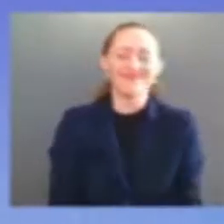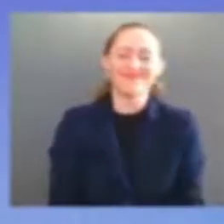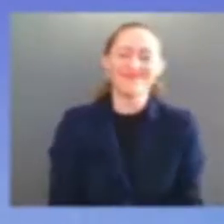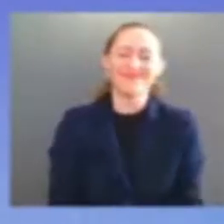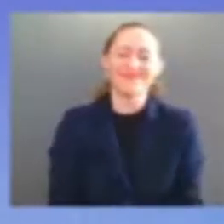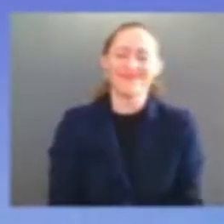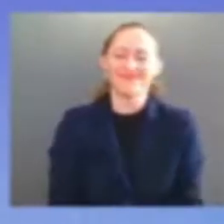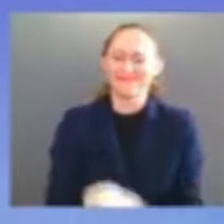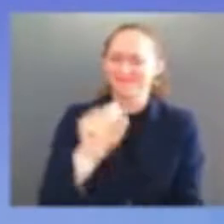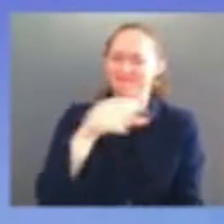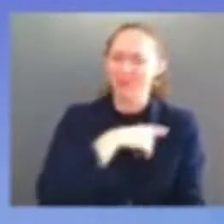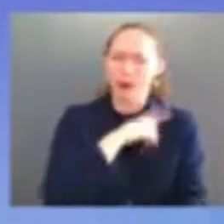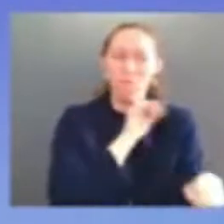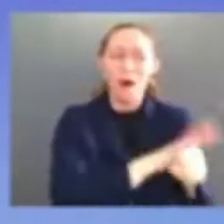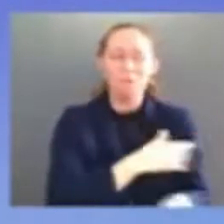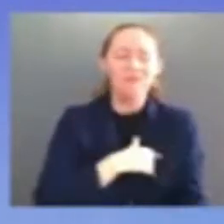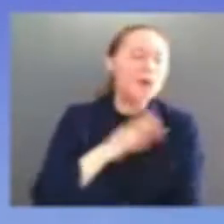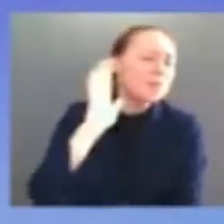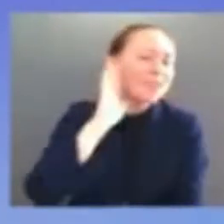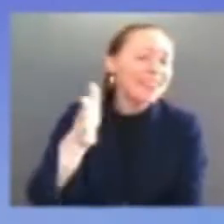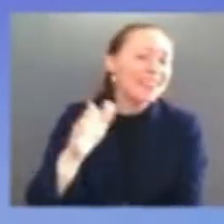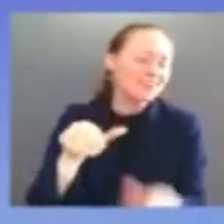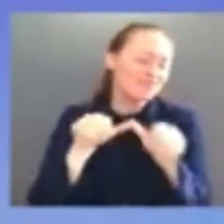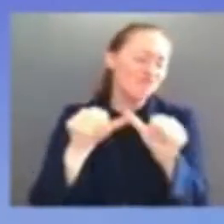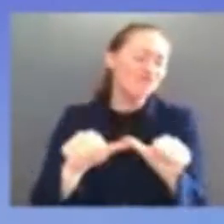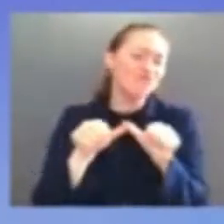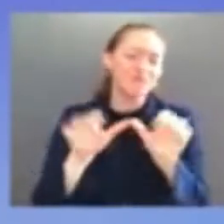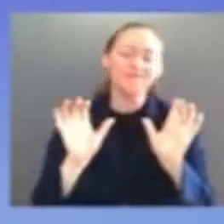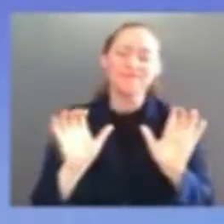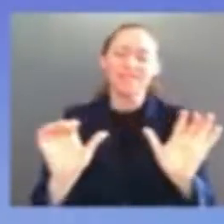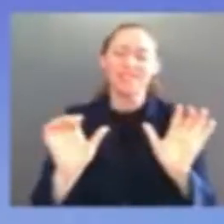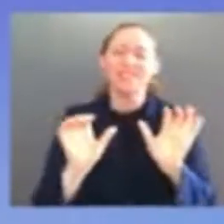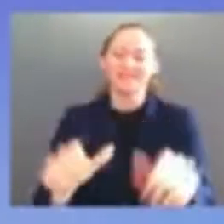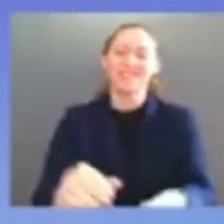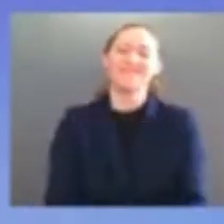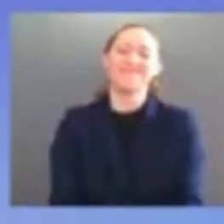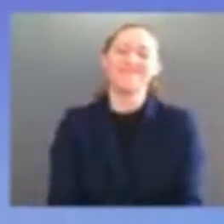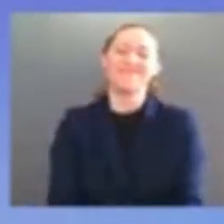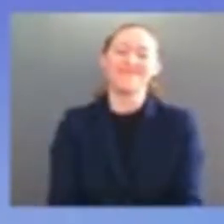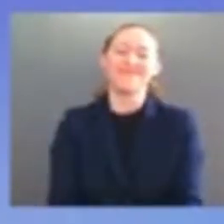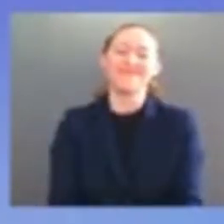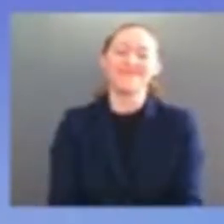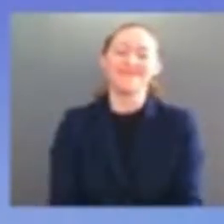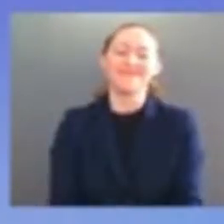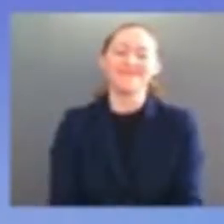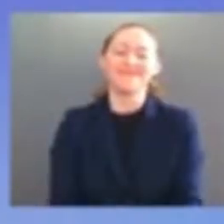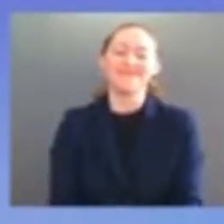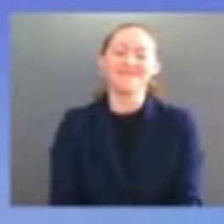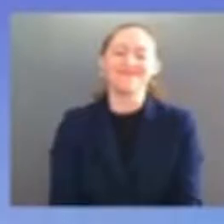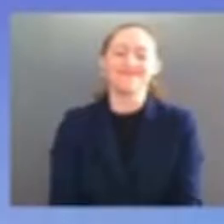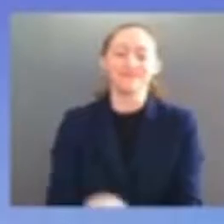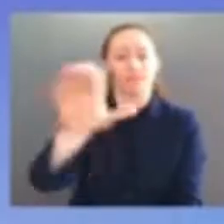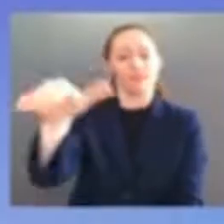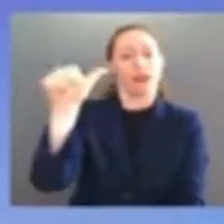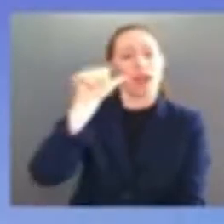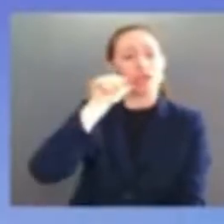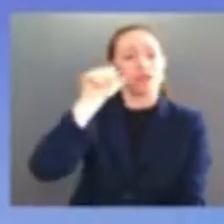yesterday we all witnessed a truly historic moment presided over by the vice president there are